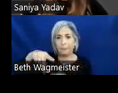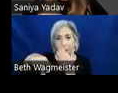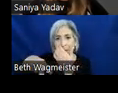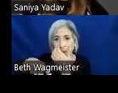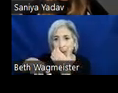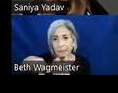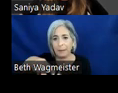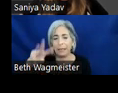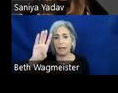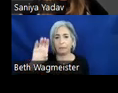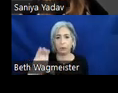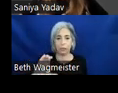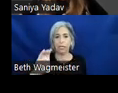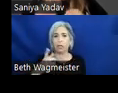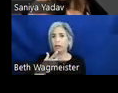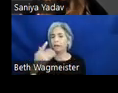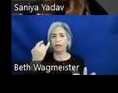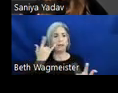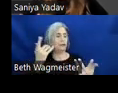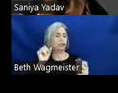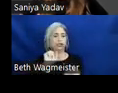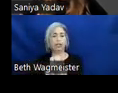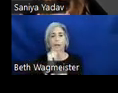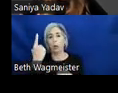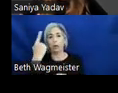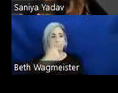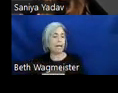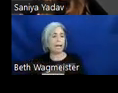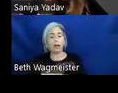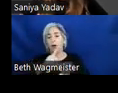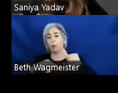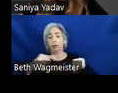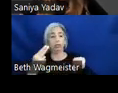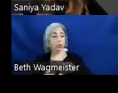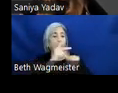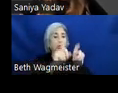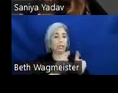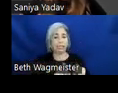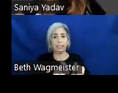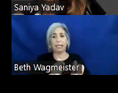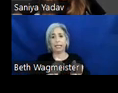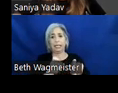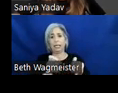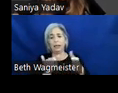rapid prototype testing in a day or a deep dive that take as couple of days,